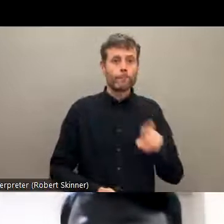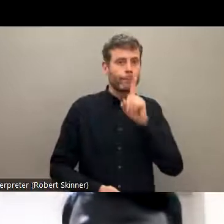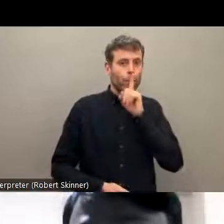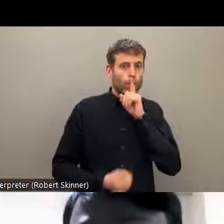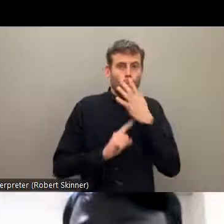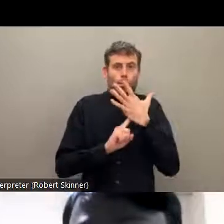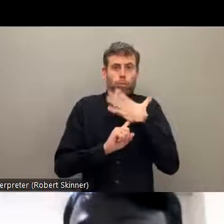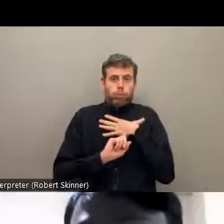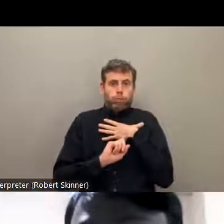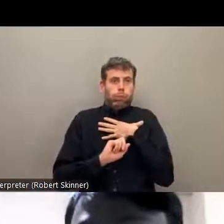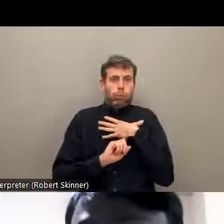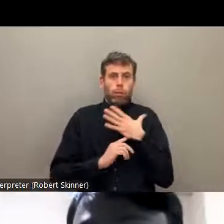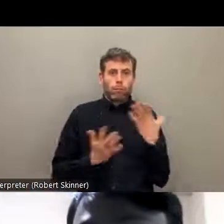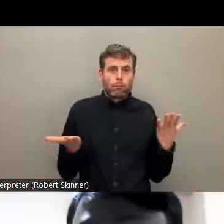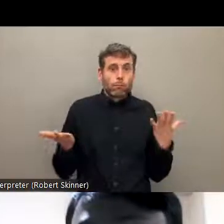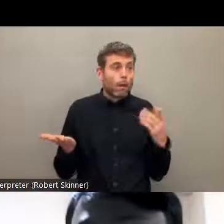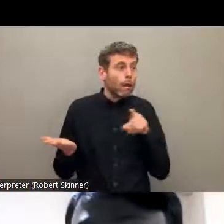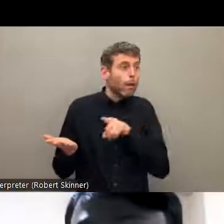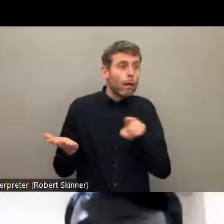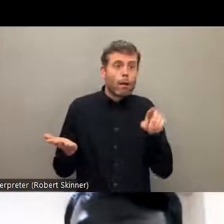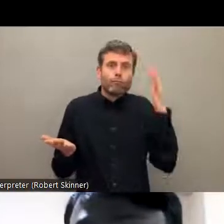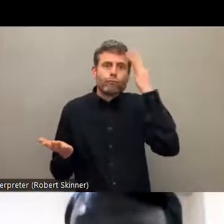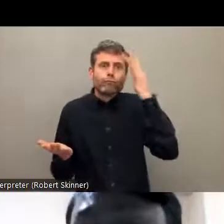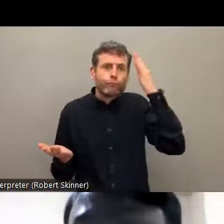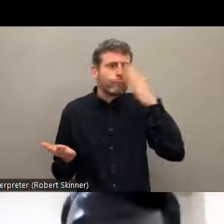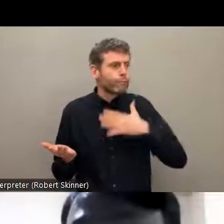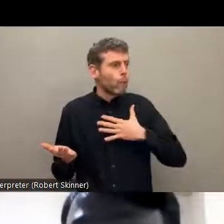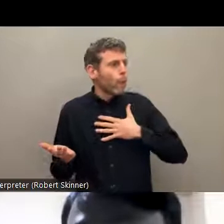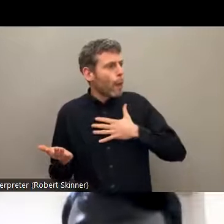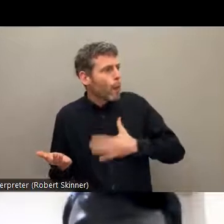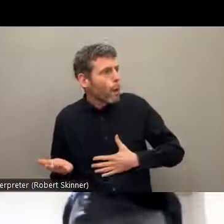the level to speak up.